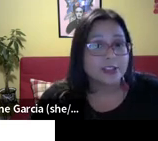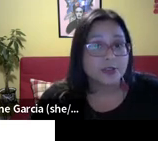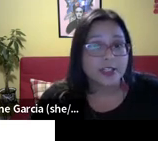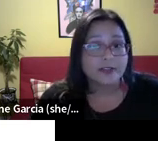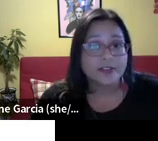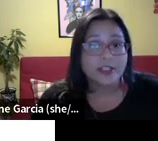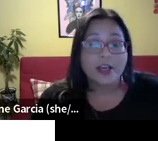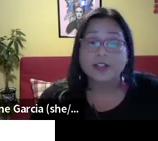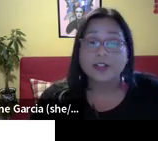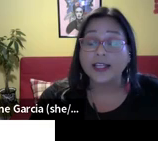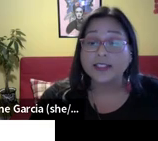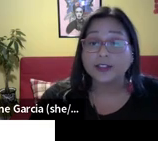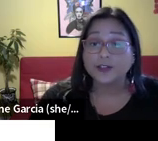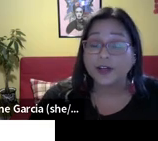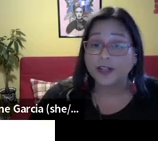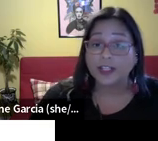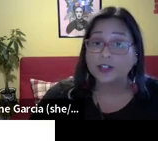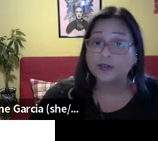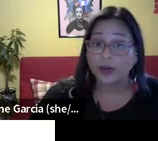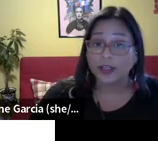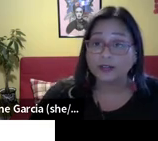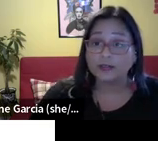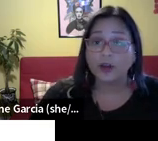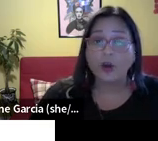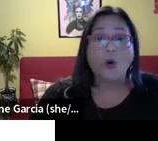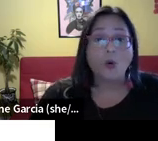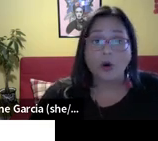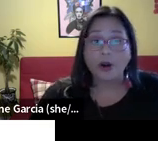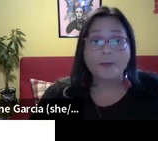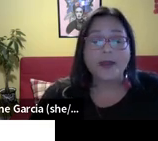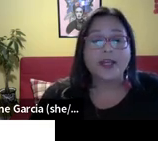And of course, donate or become a member.